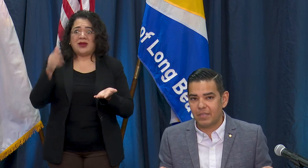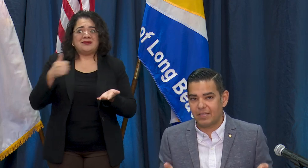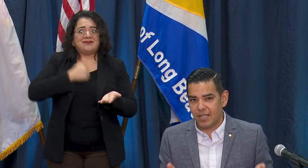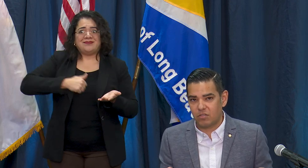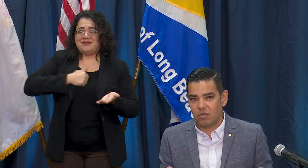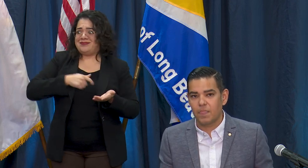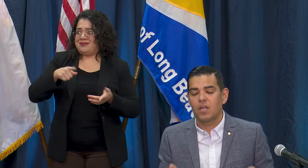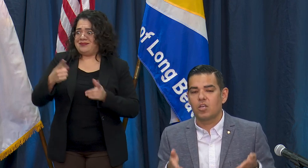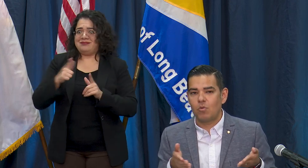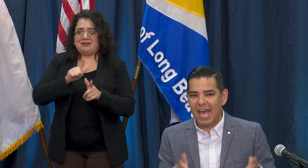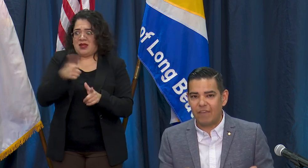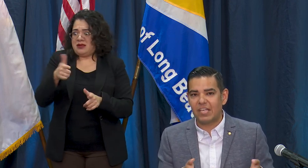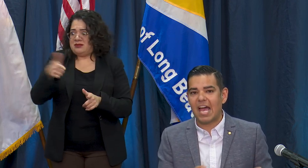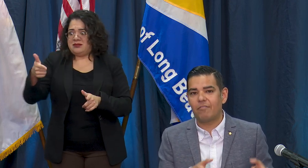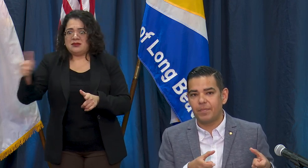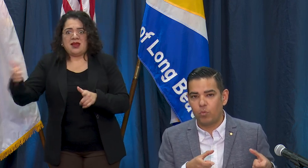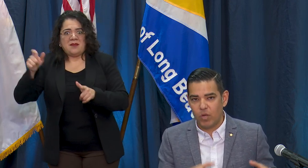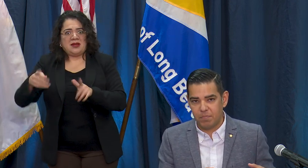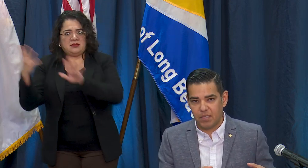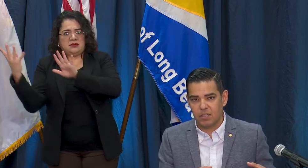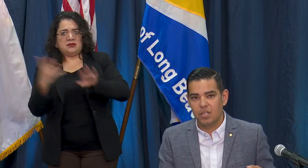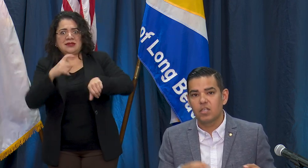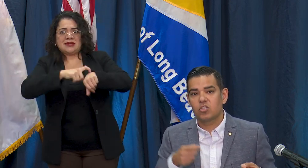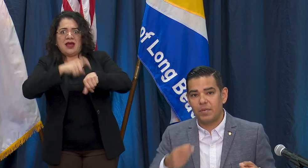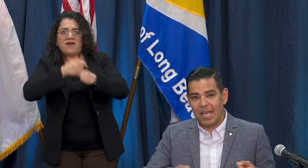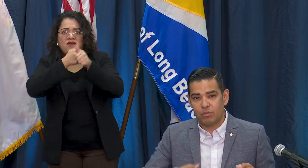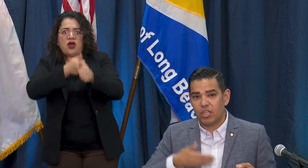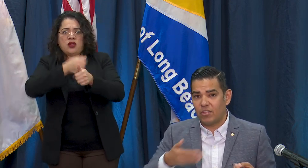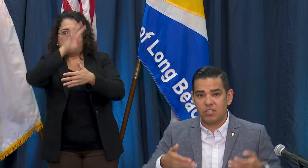to the center. You have to have an appointment to be able to, and this is